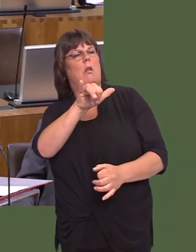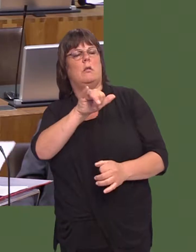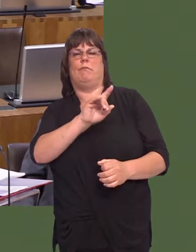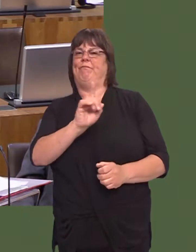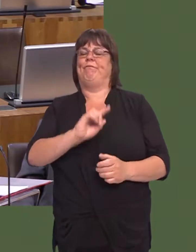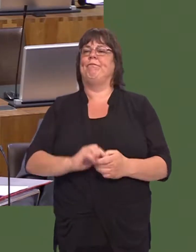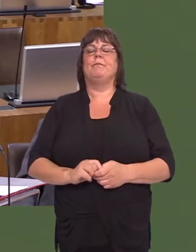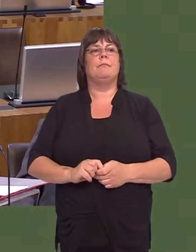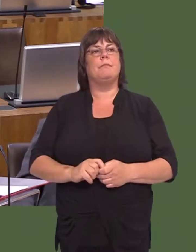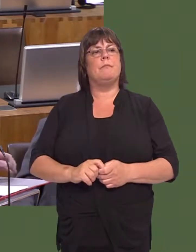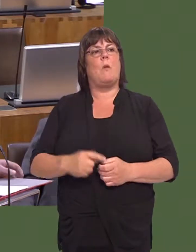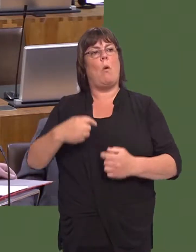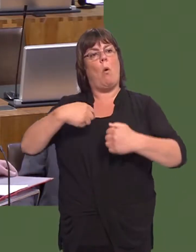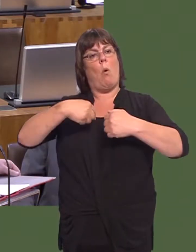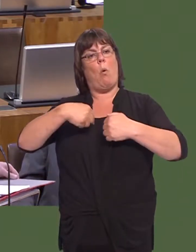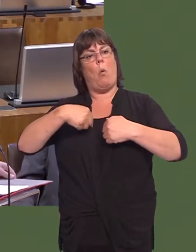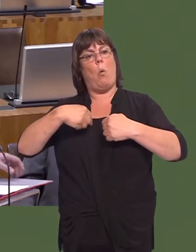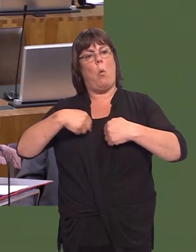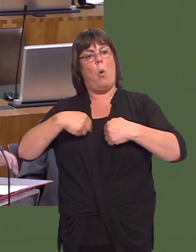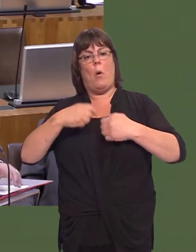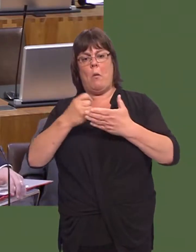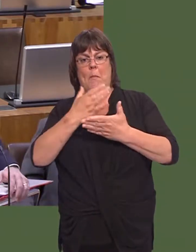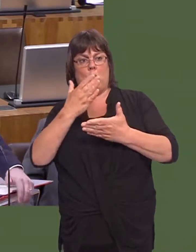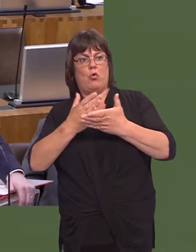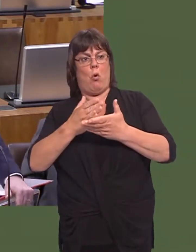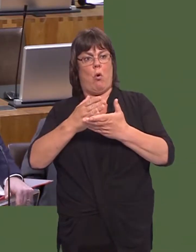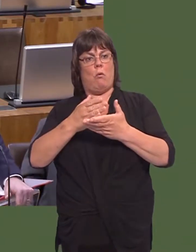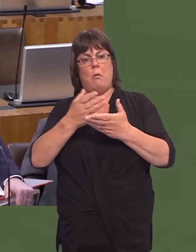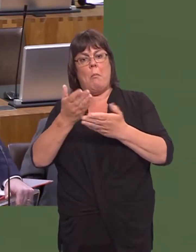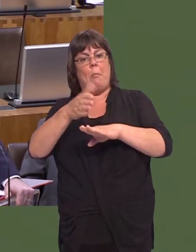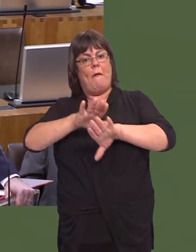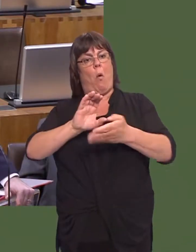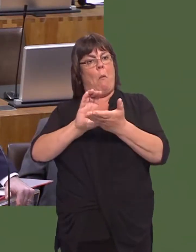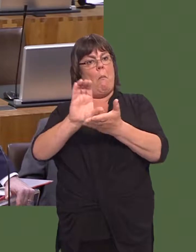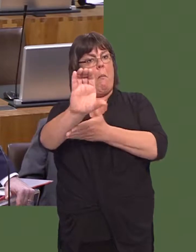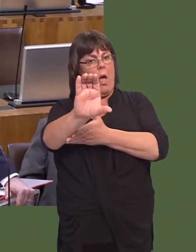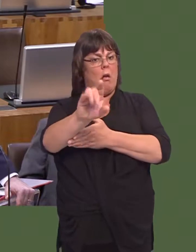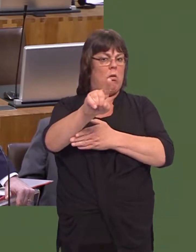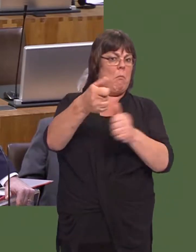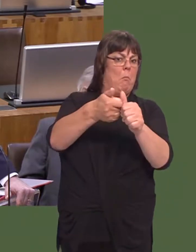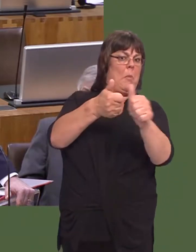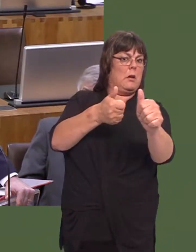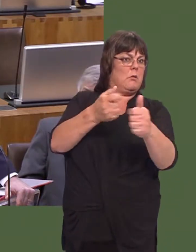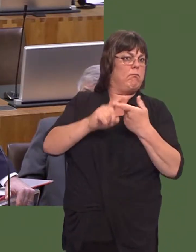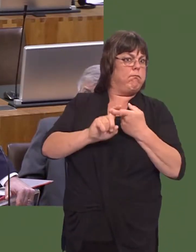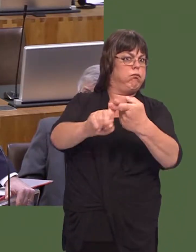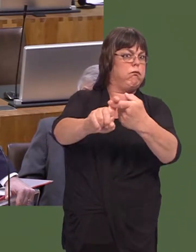I can tell him that, unlike him, we do conduct proper due diligence; people expect that, and people in Blaenau Gwent expect that.